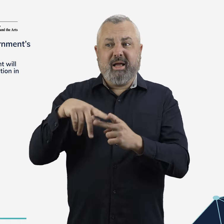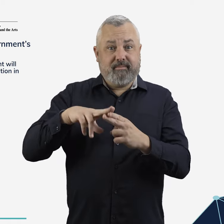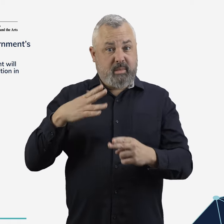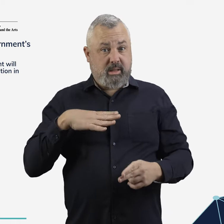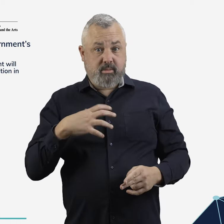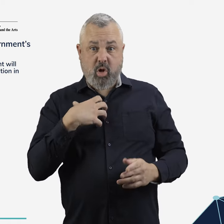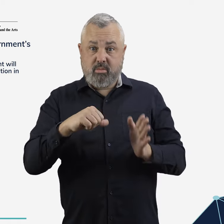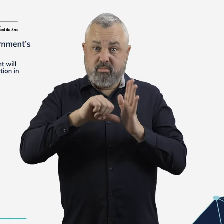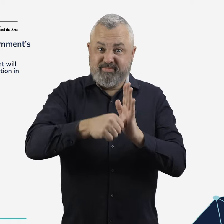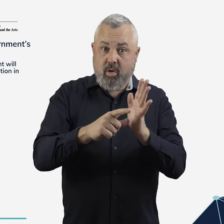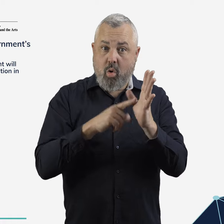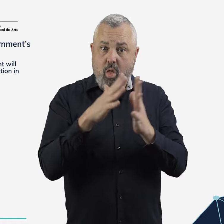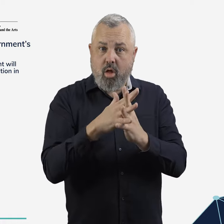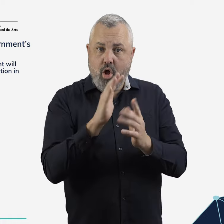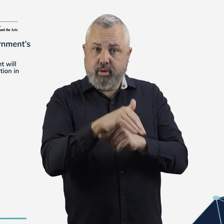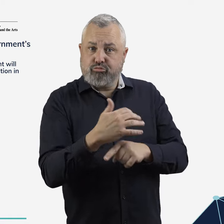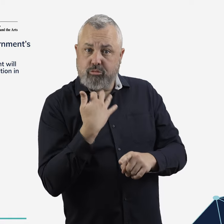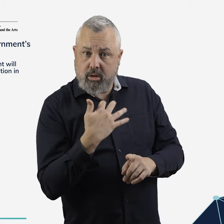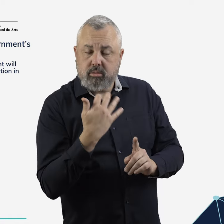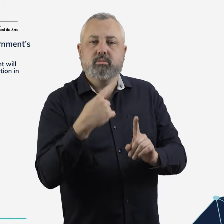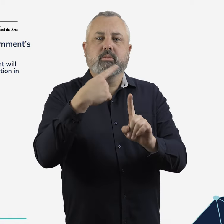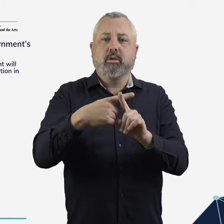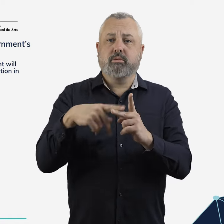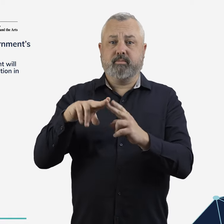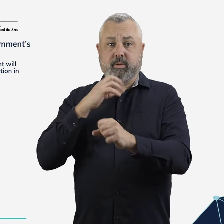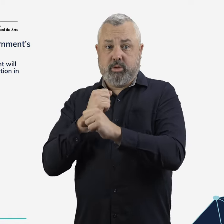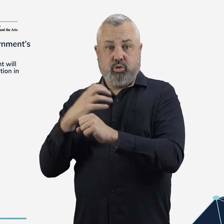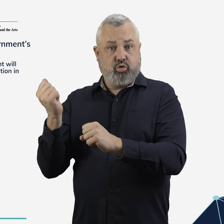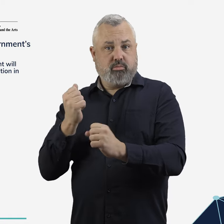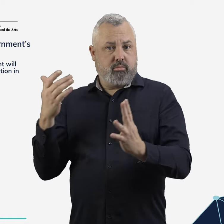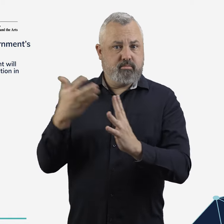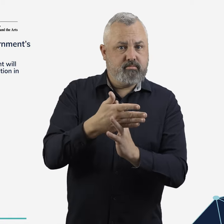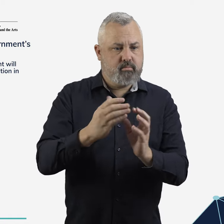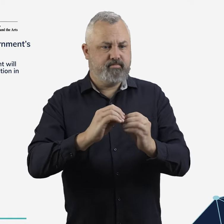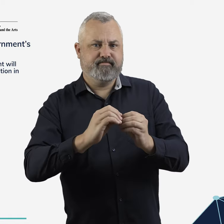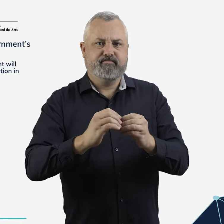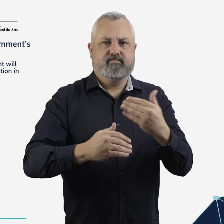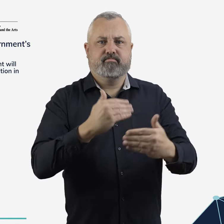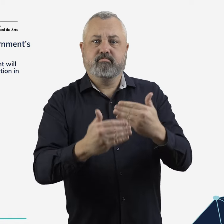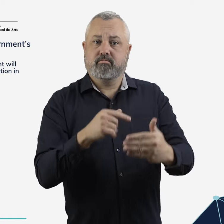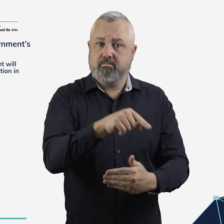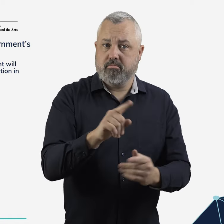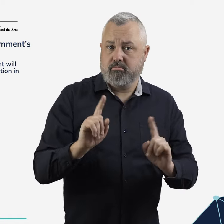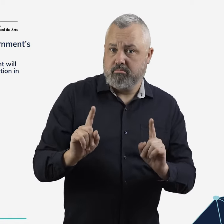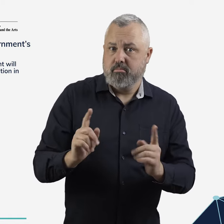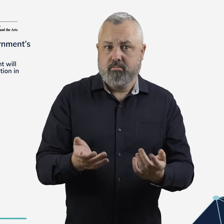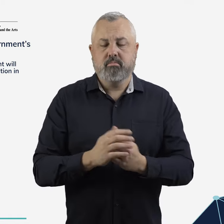whether stronger regulation is required – including whether the government should adopt a negotiate-arbitrate regime for aeronautical pricing.